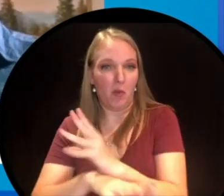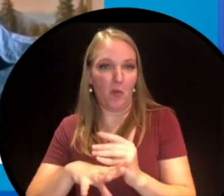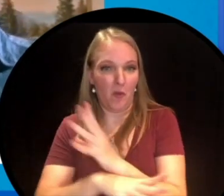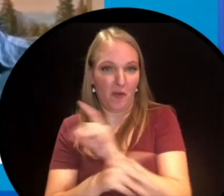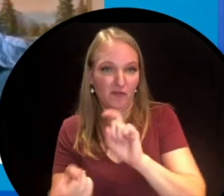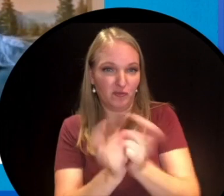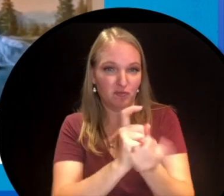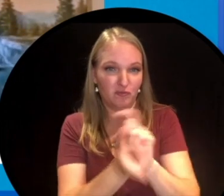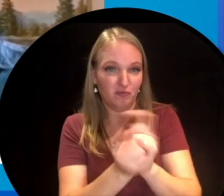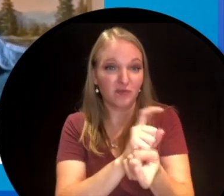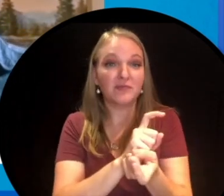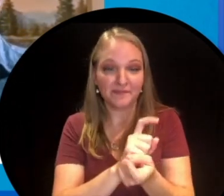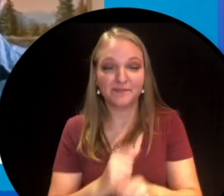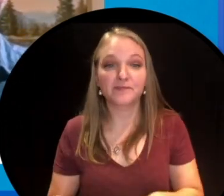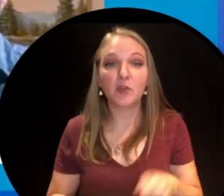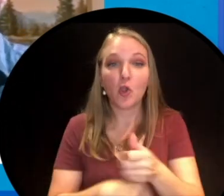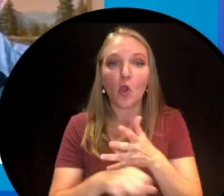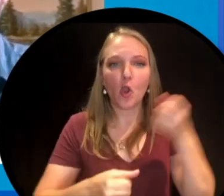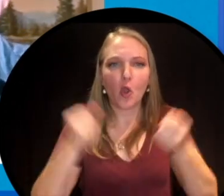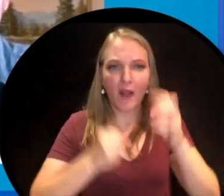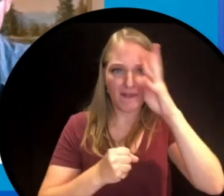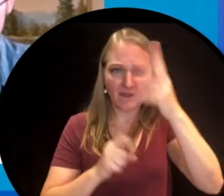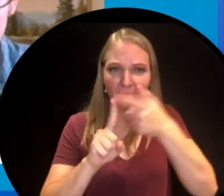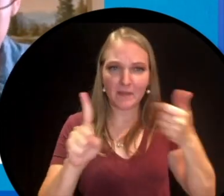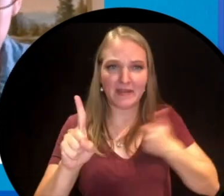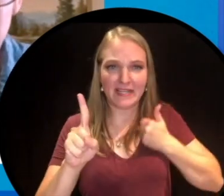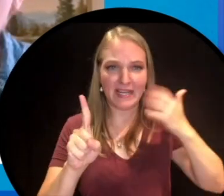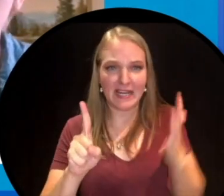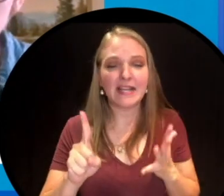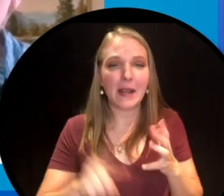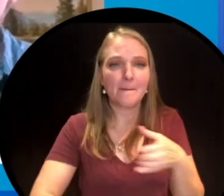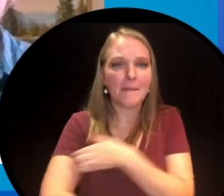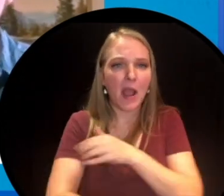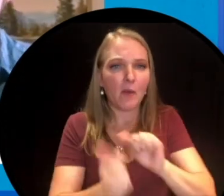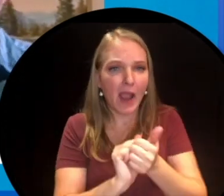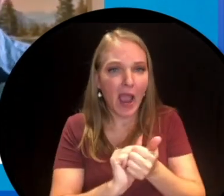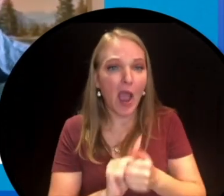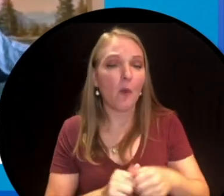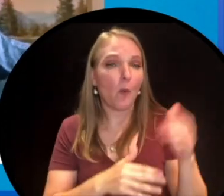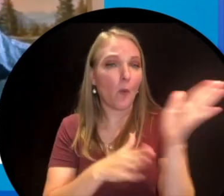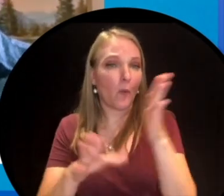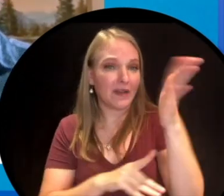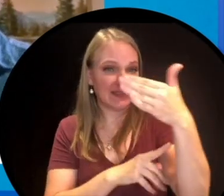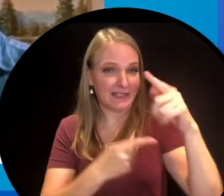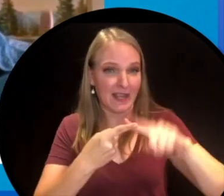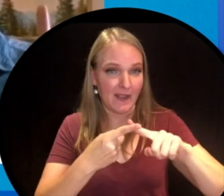an early automobile invented by a Canadian was powered by... here are your options. Wind and